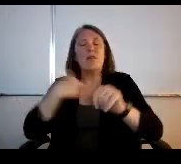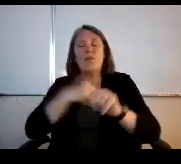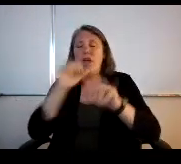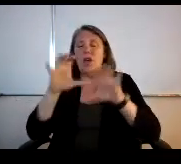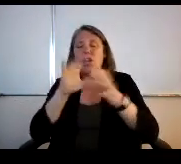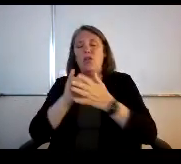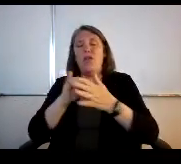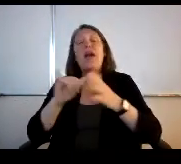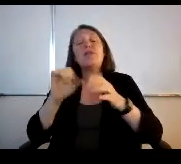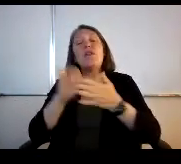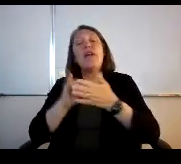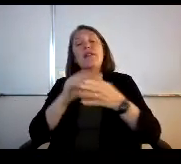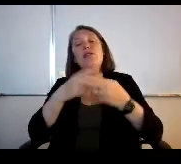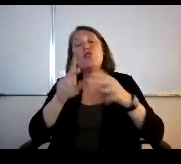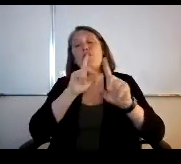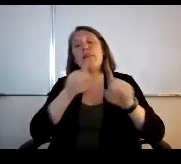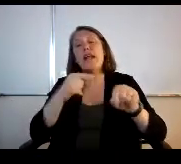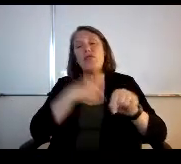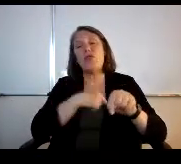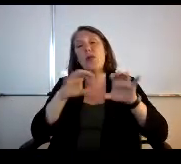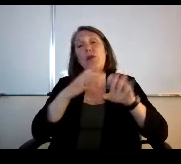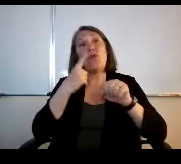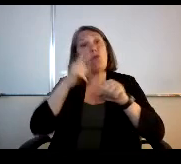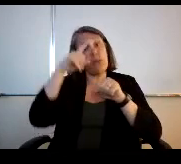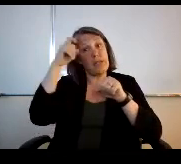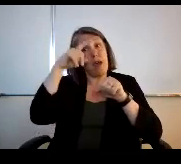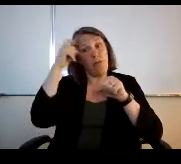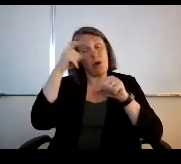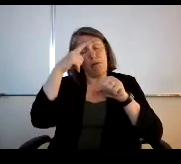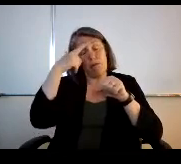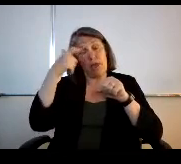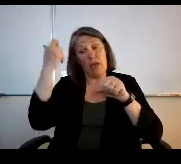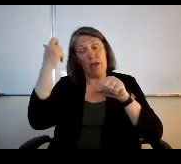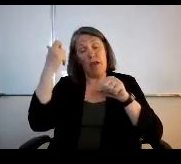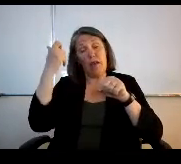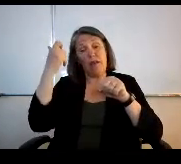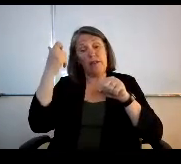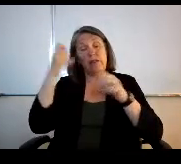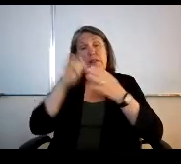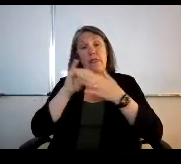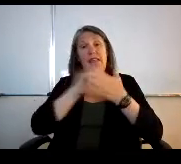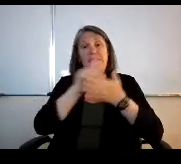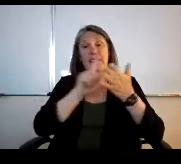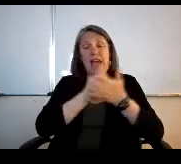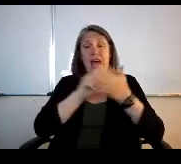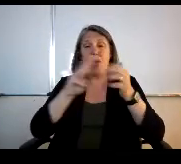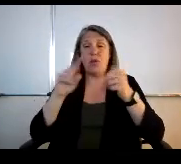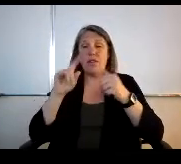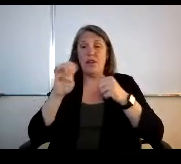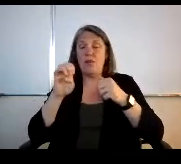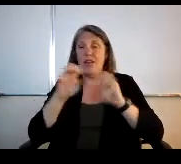We do it for the summer because you know, it's an hourly wage. It's there's no future commitment to it.